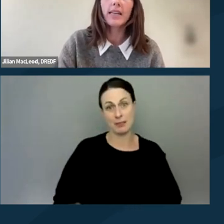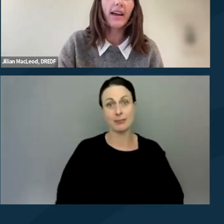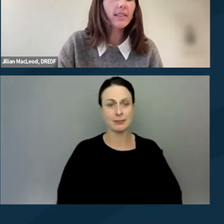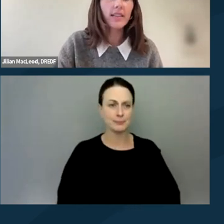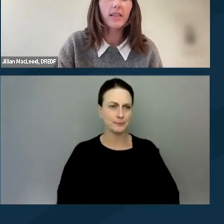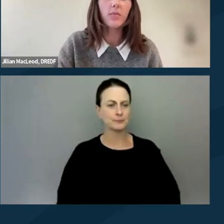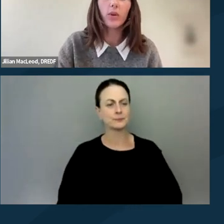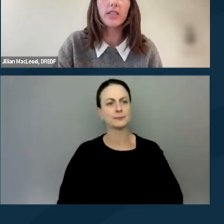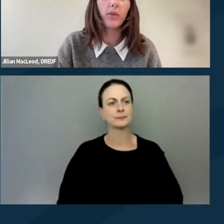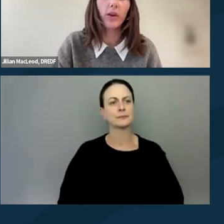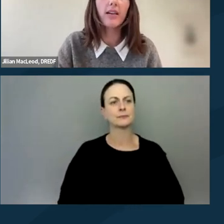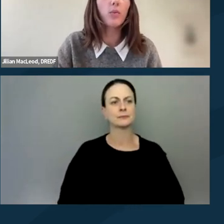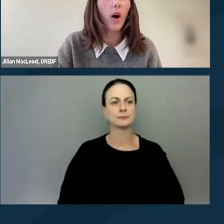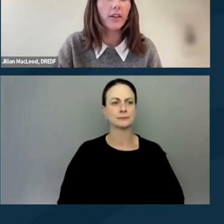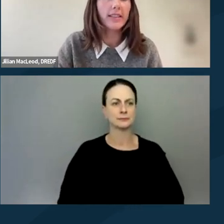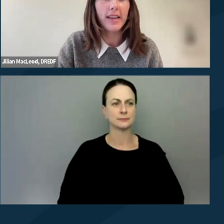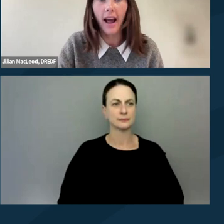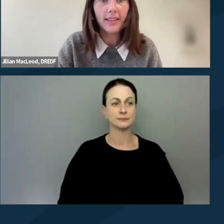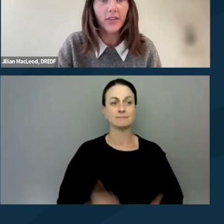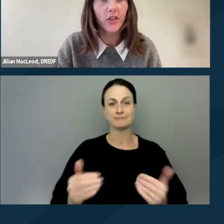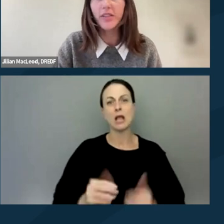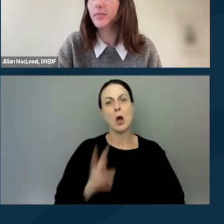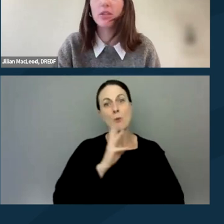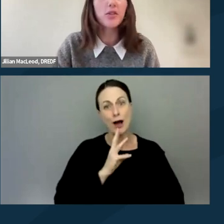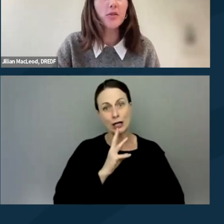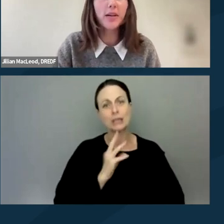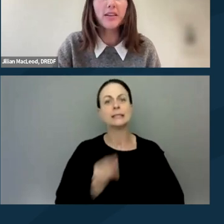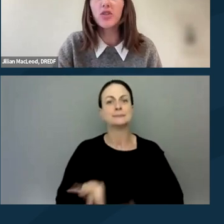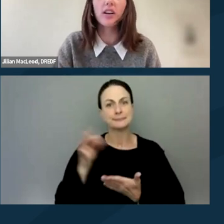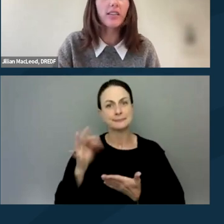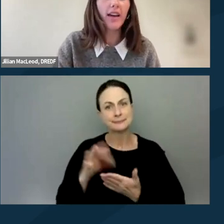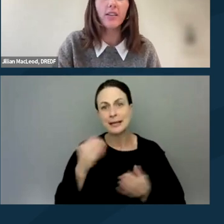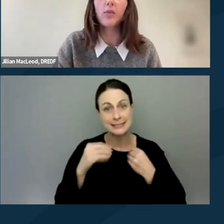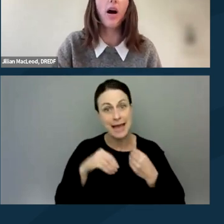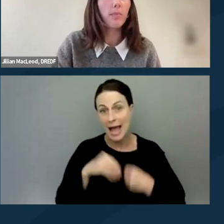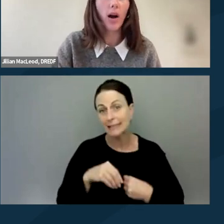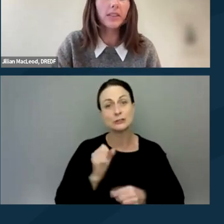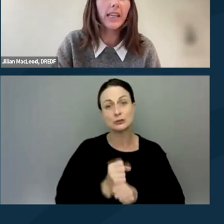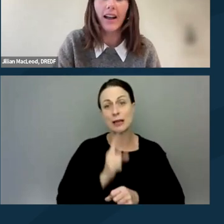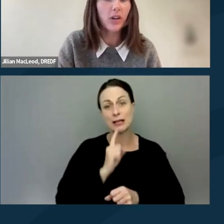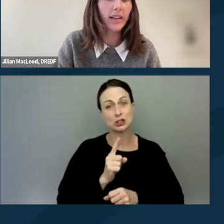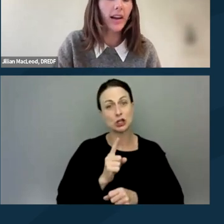Next, it's important to bring water and snacks just to ensure that you're properly hydrated